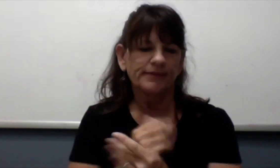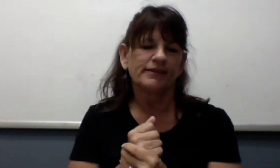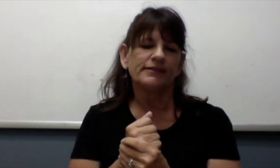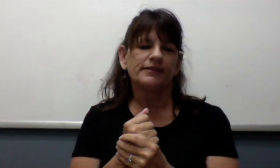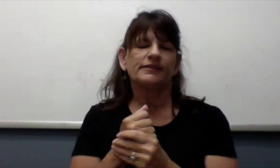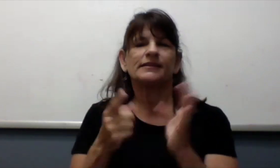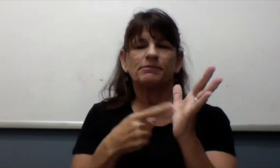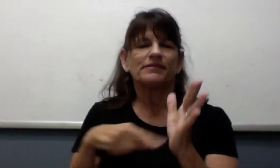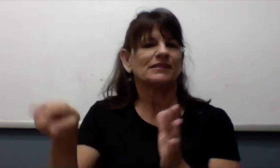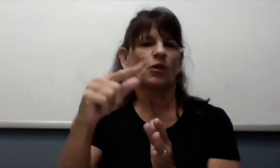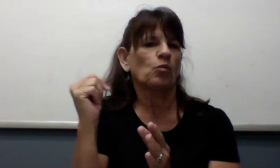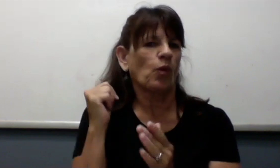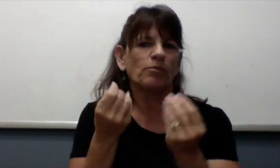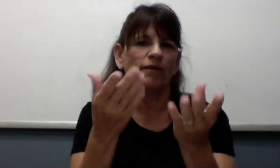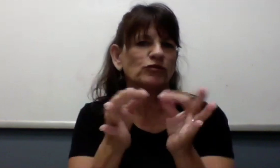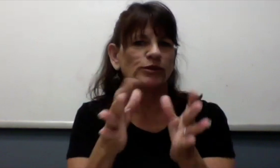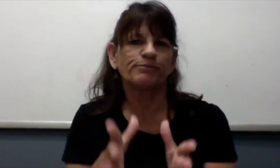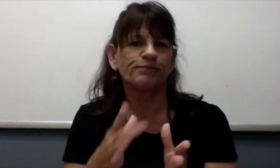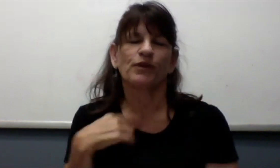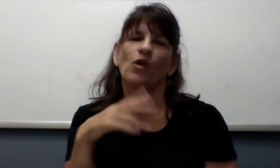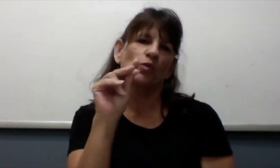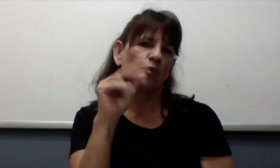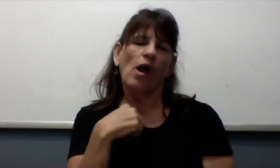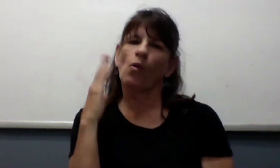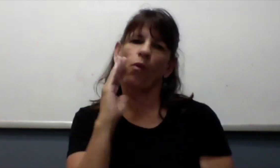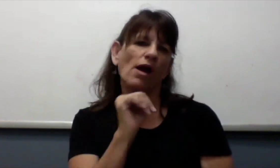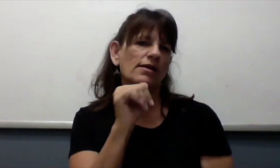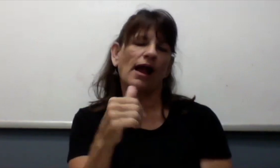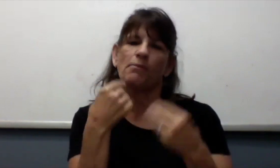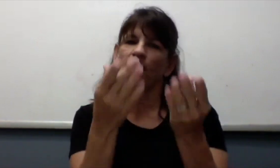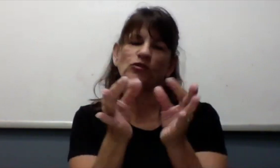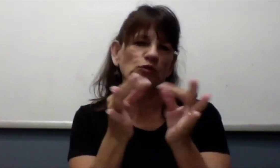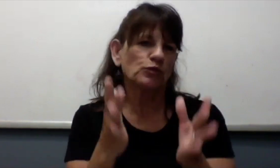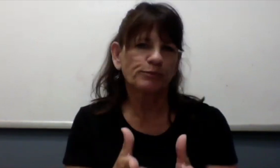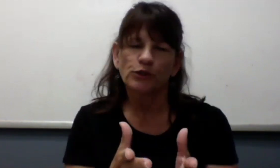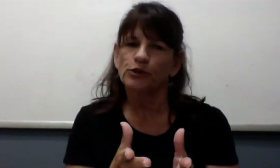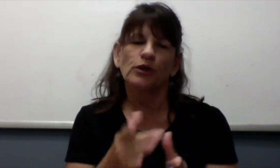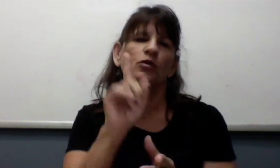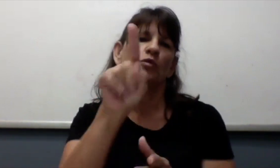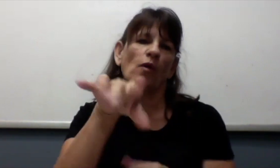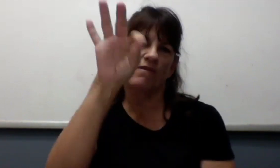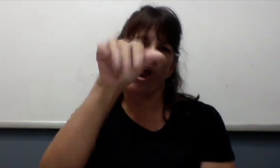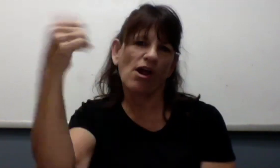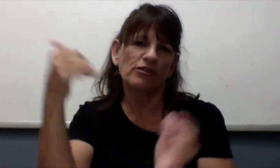Another problem that I run into [is that] doctor offices actually will not provide interpreters for me.